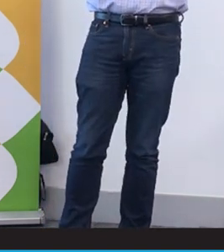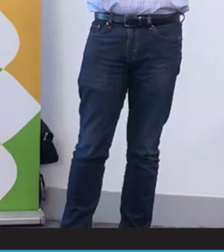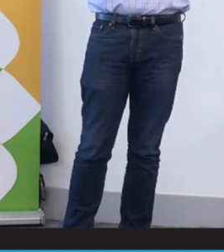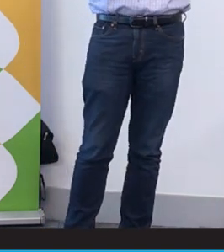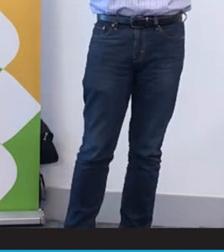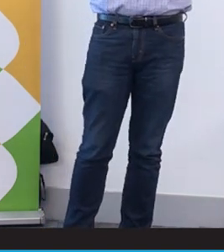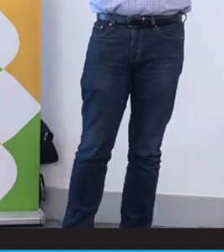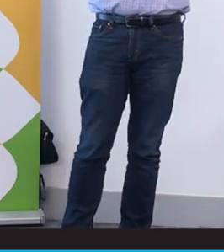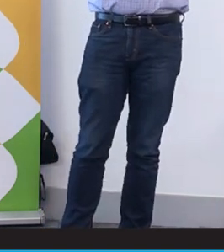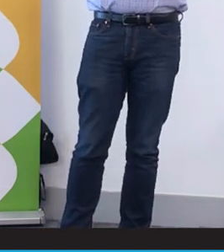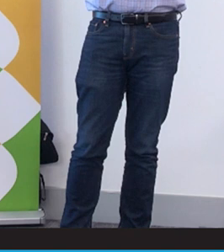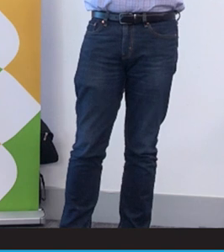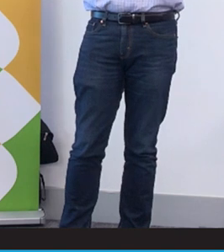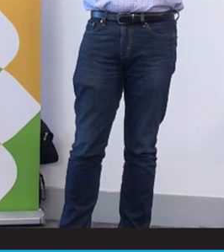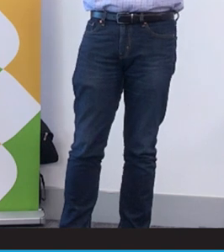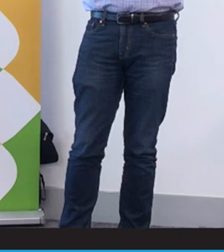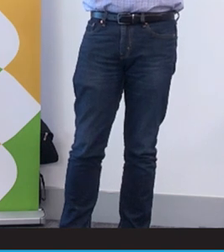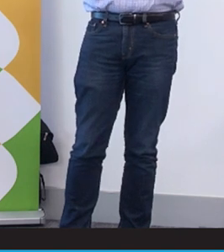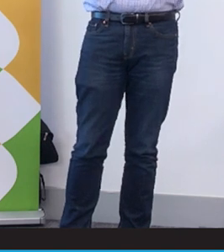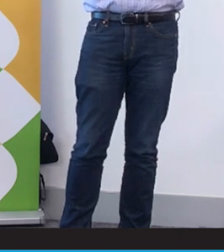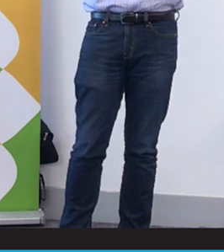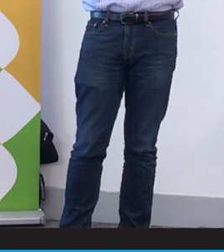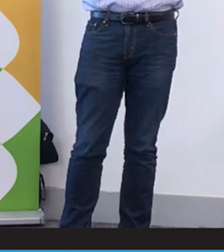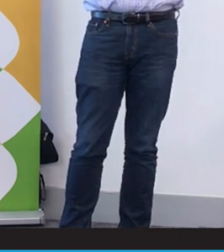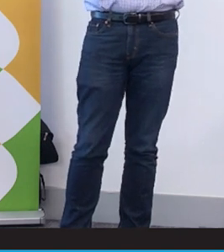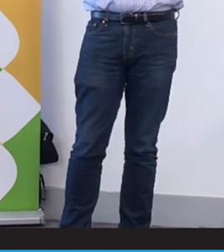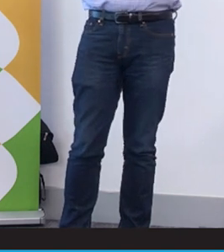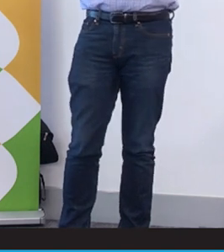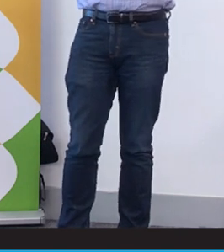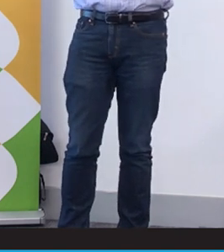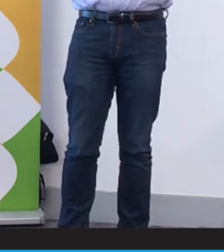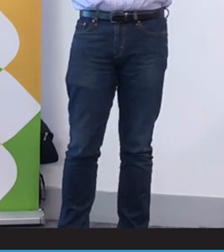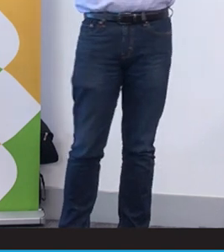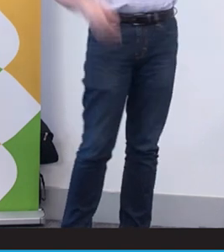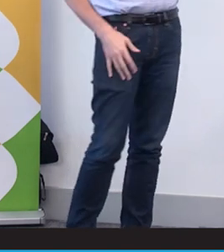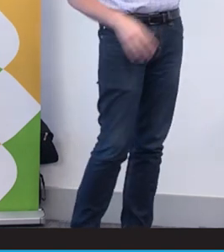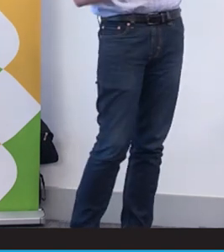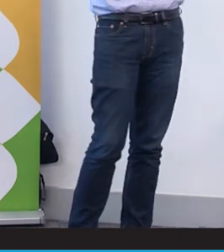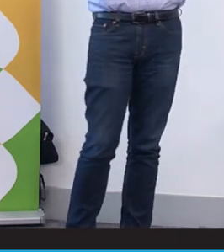Last year, Deaf Connect partnered with Deaf Australia to to sponsor three research papers